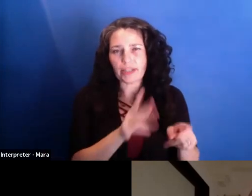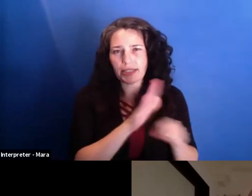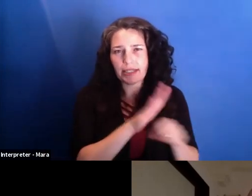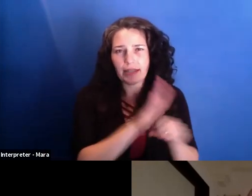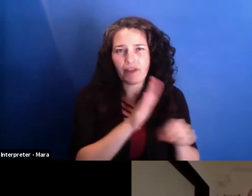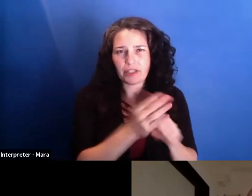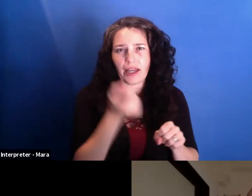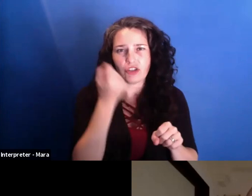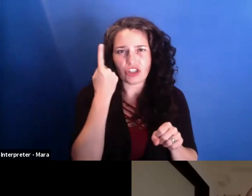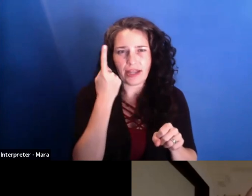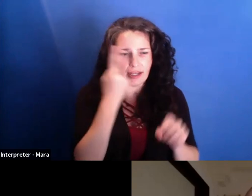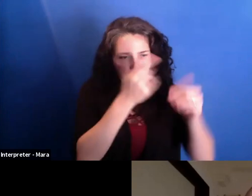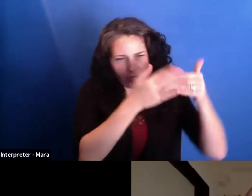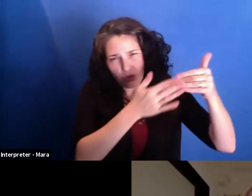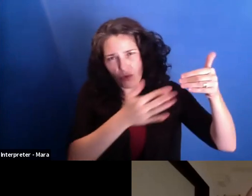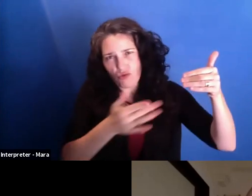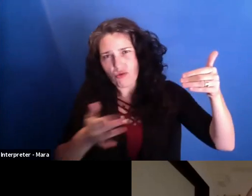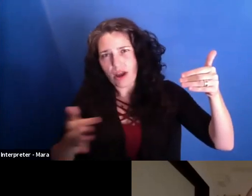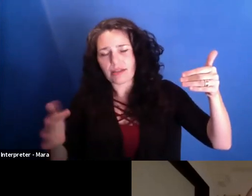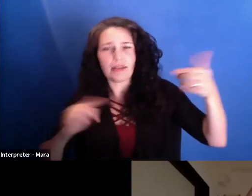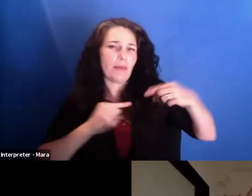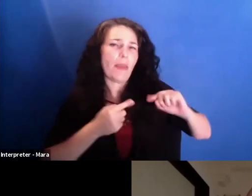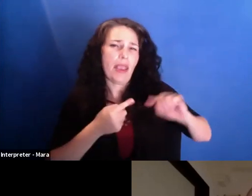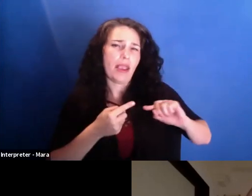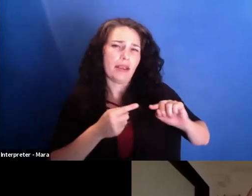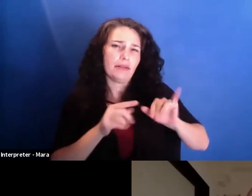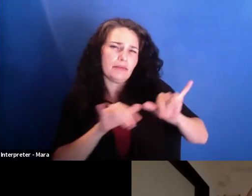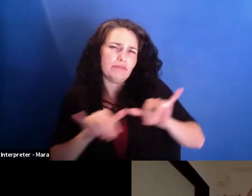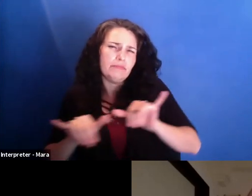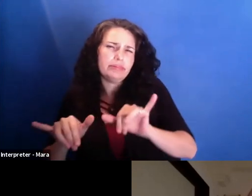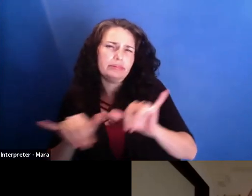these people are going through. In terms of--